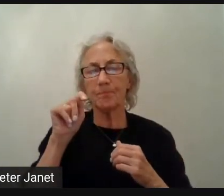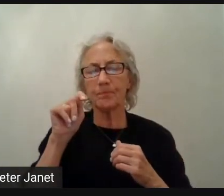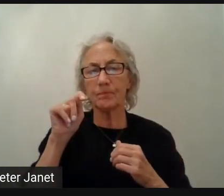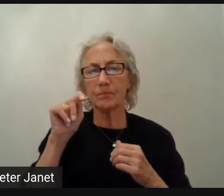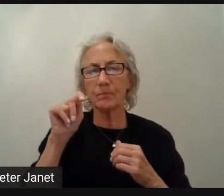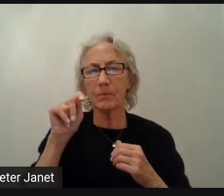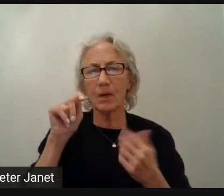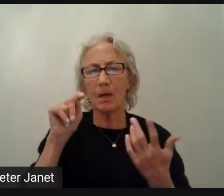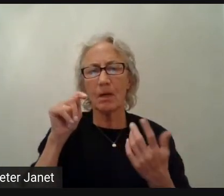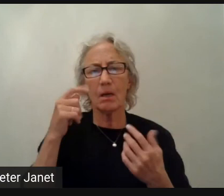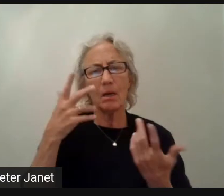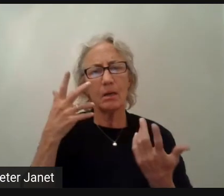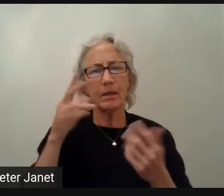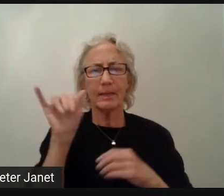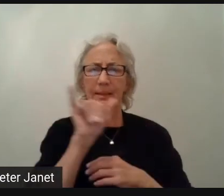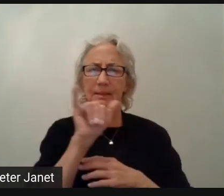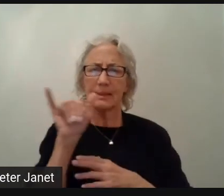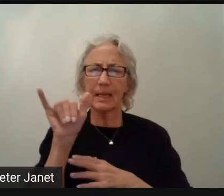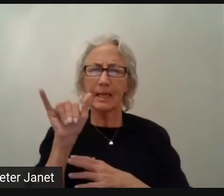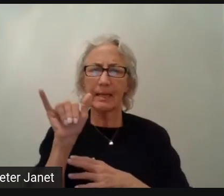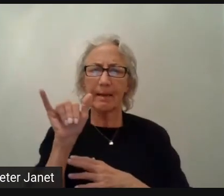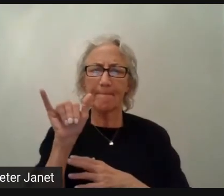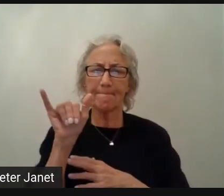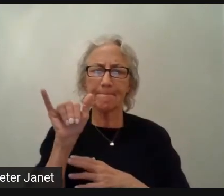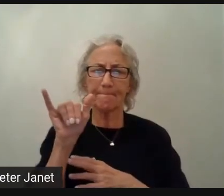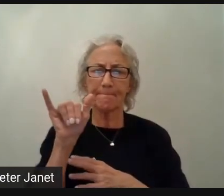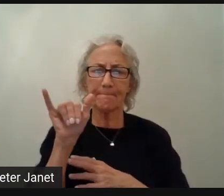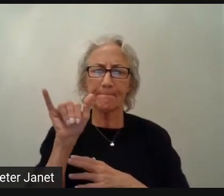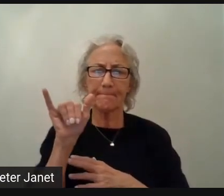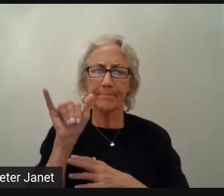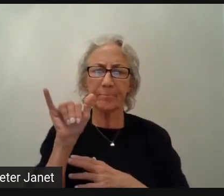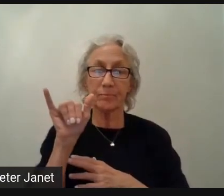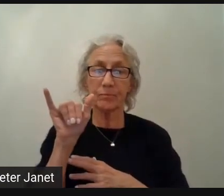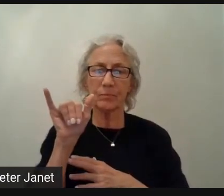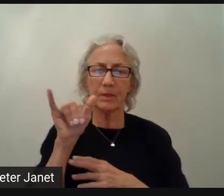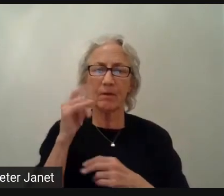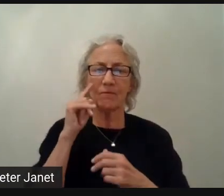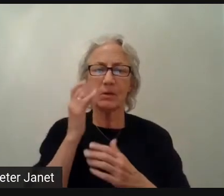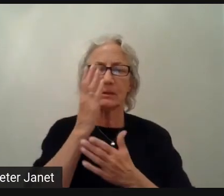It's like this that for some reason, many think